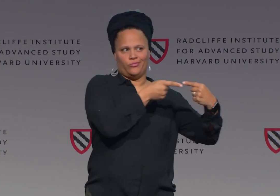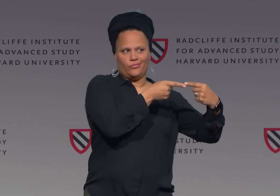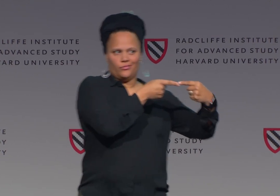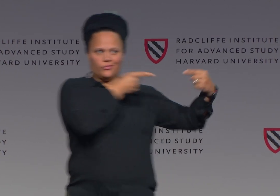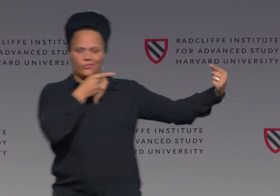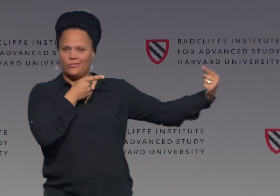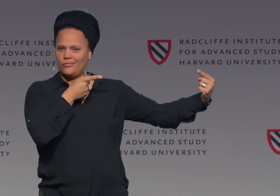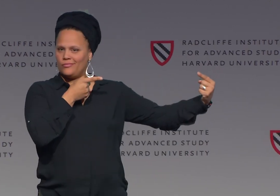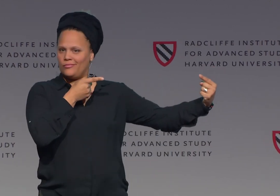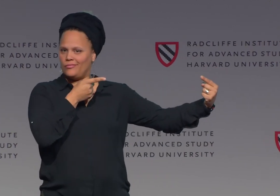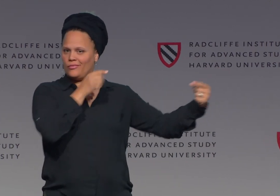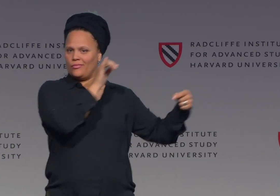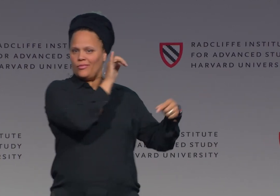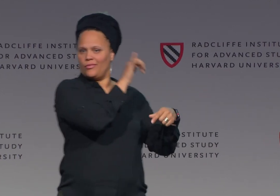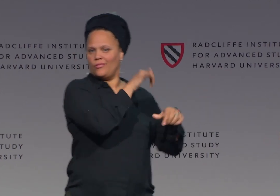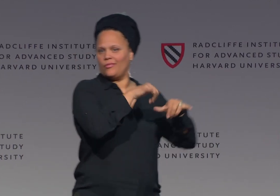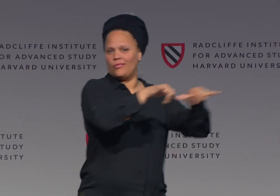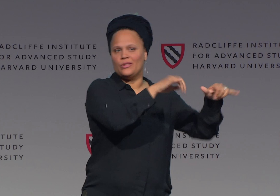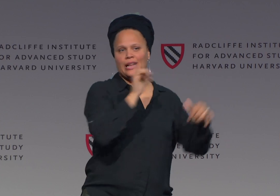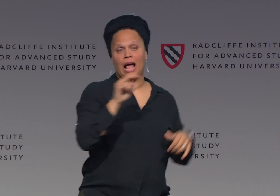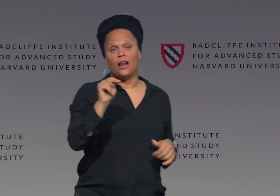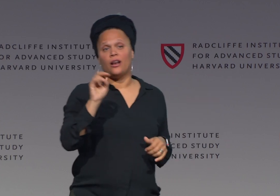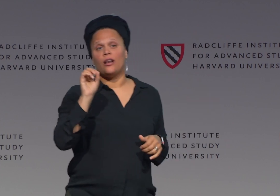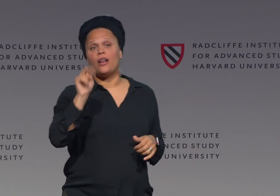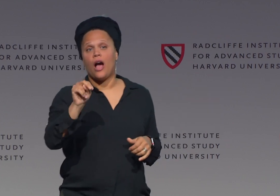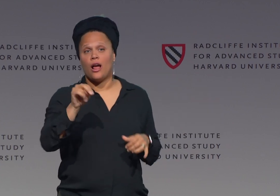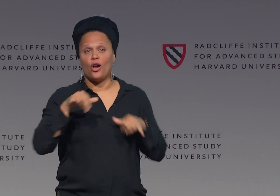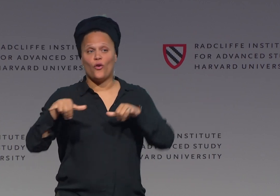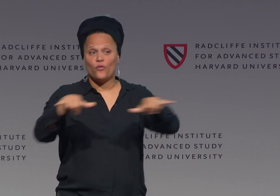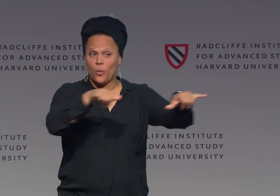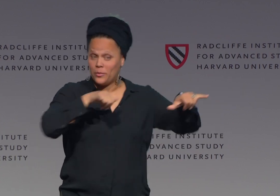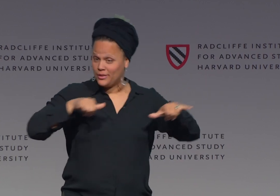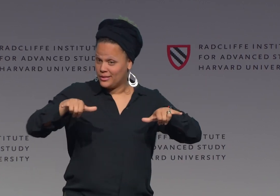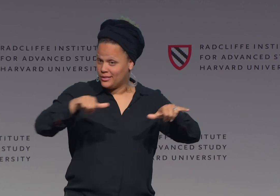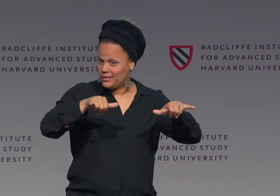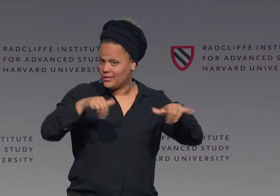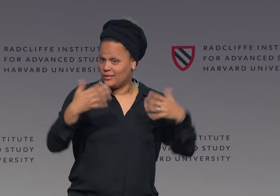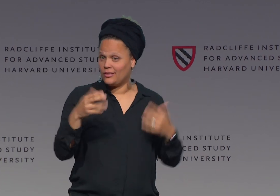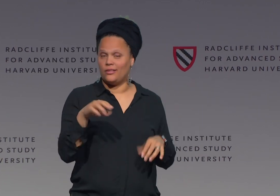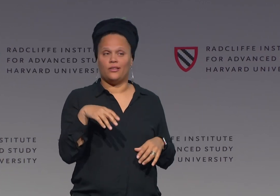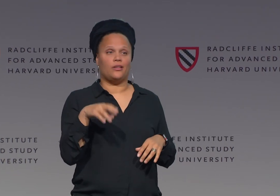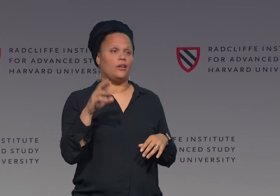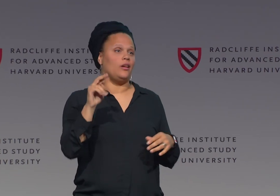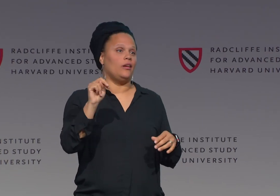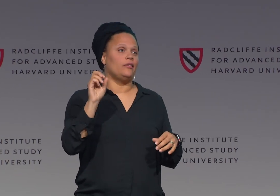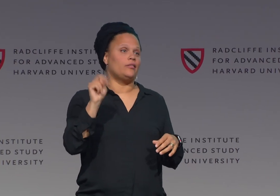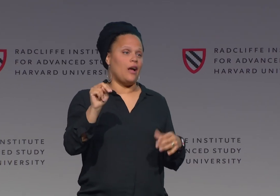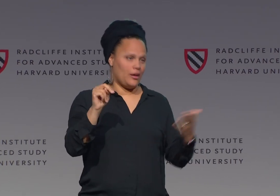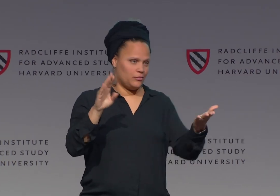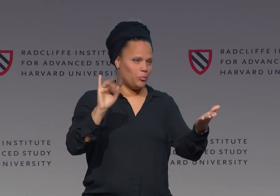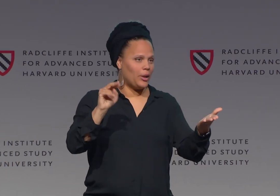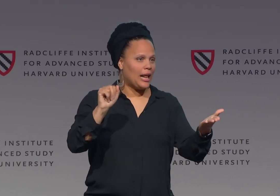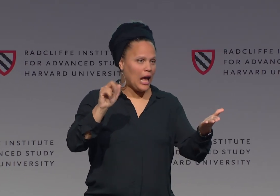to then show the contrast of that standard nonconformity.